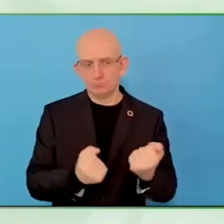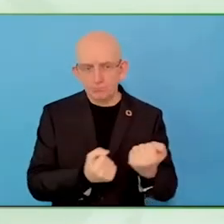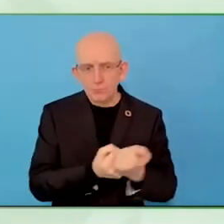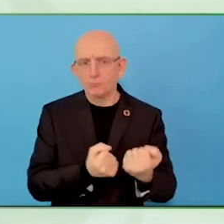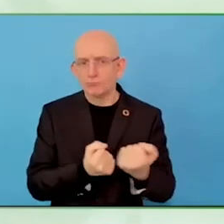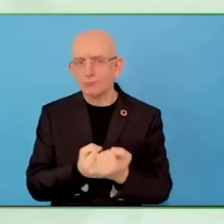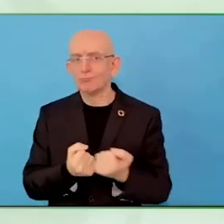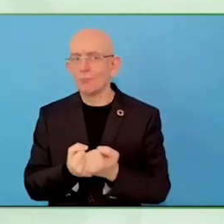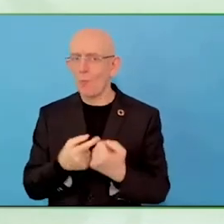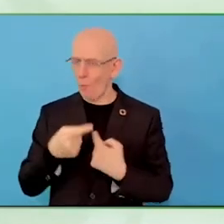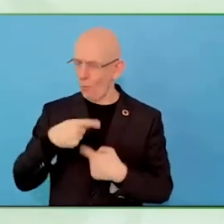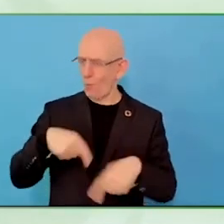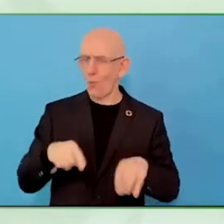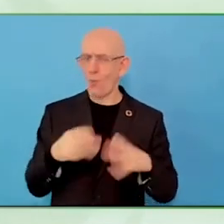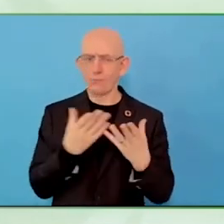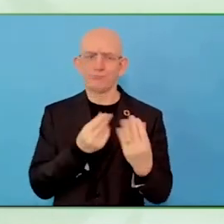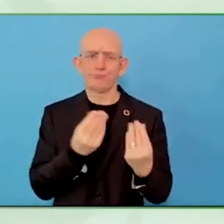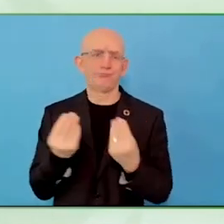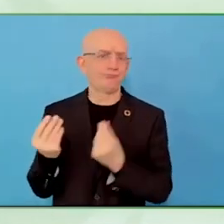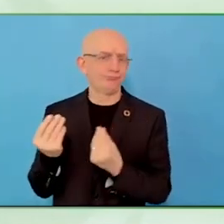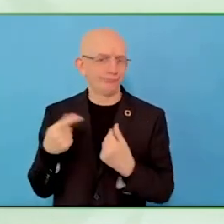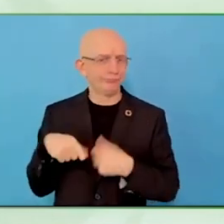the entrepreneur, the person with the psychosocial disability.